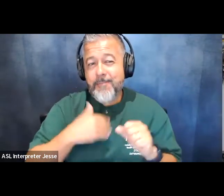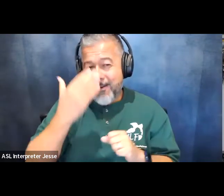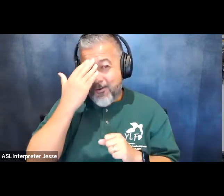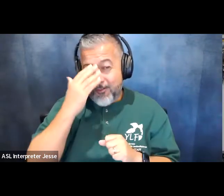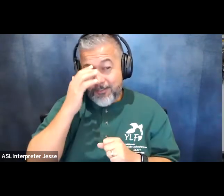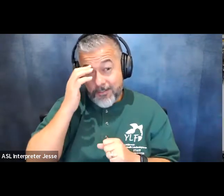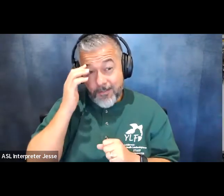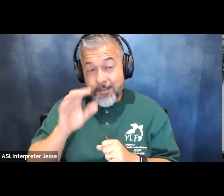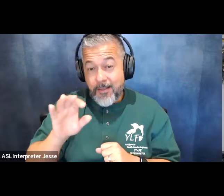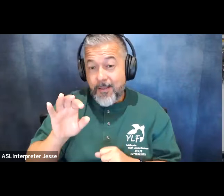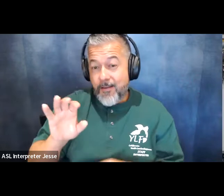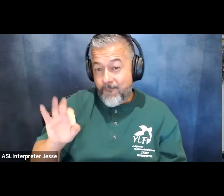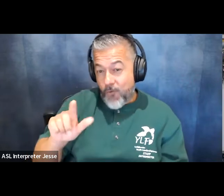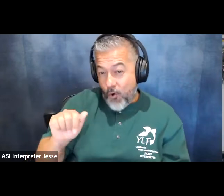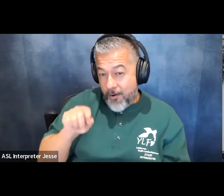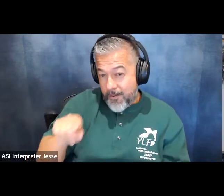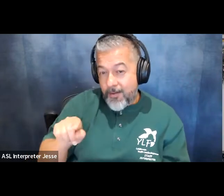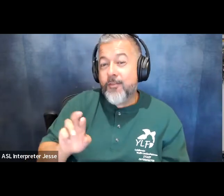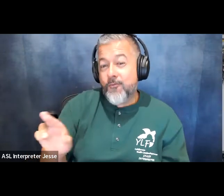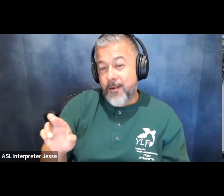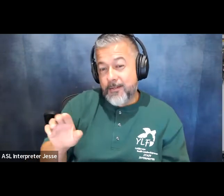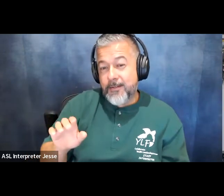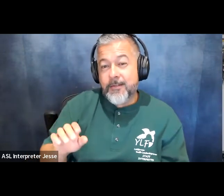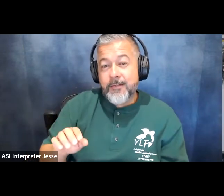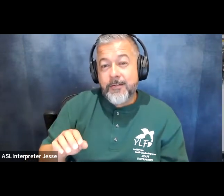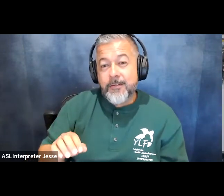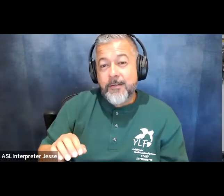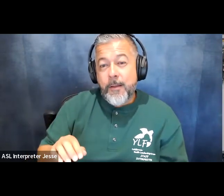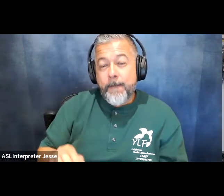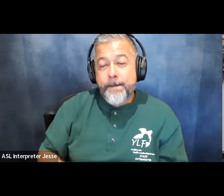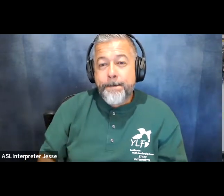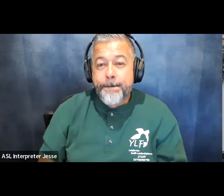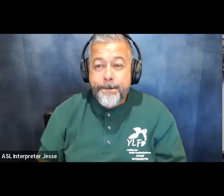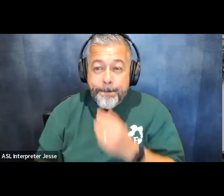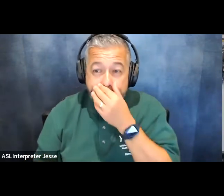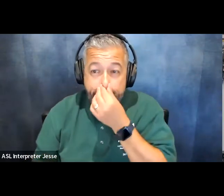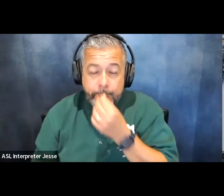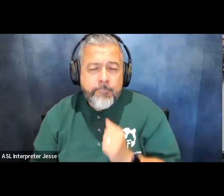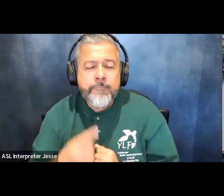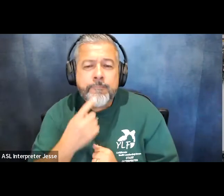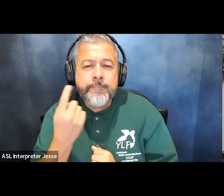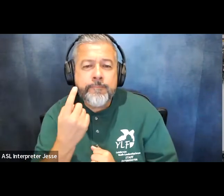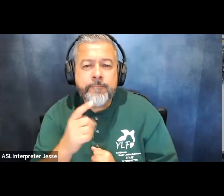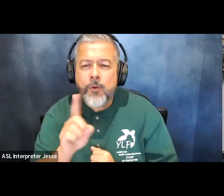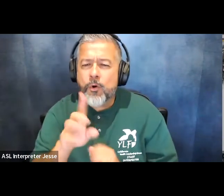florida um let's see where else what was that where do you find this they annotate